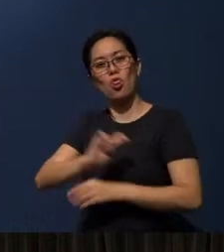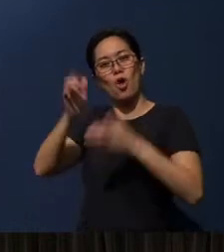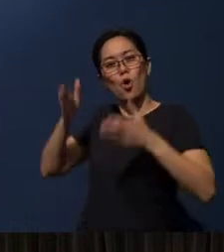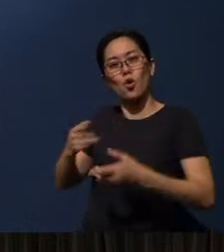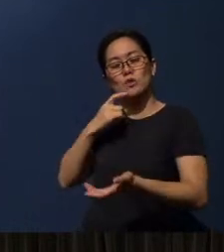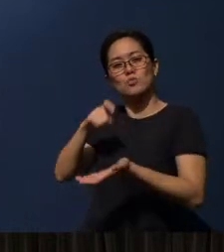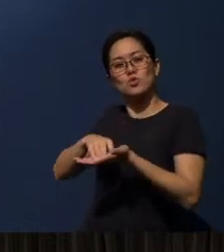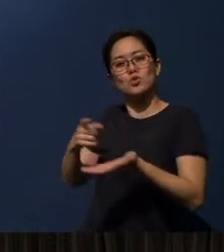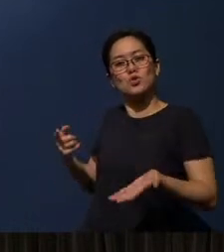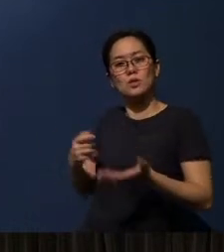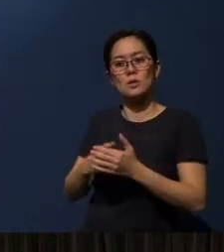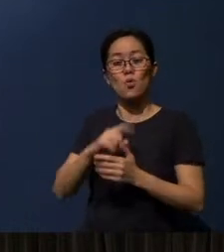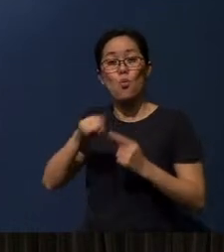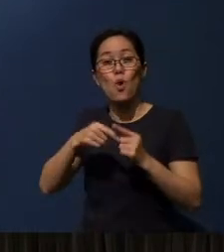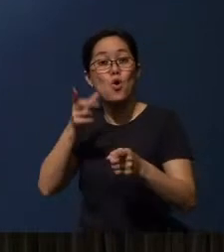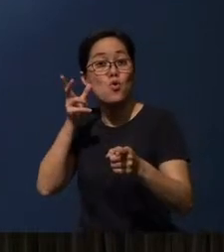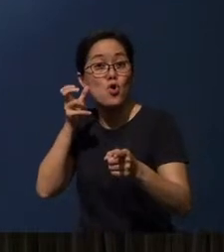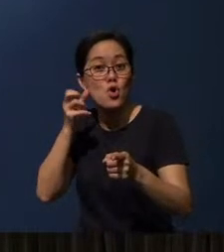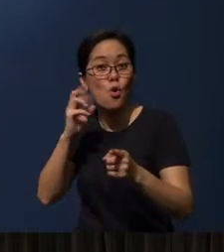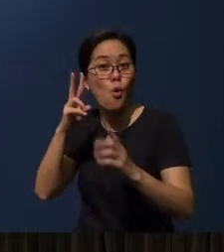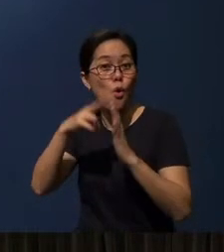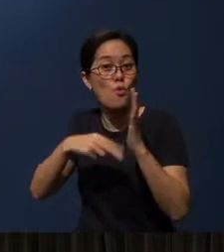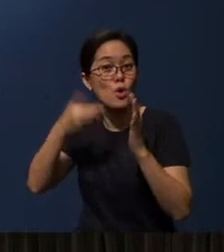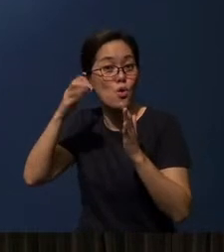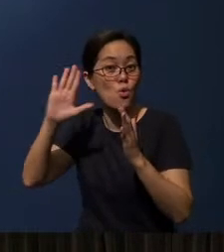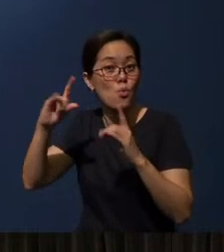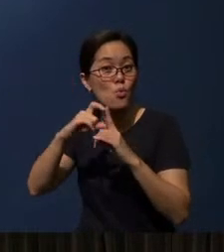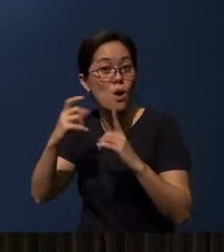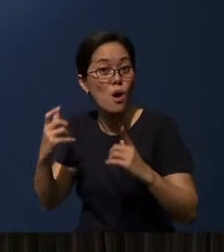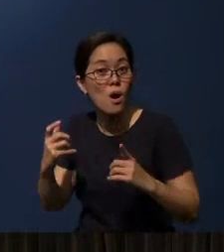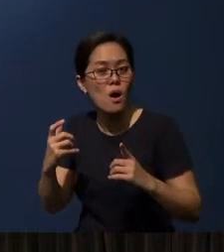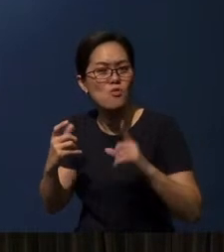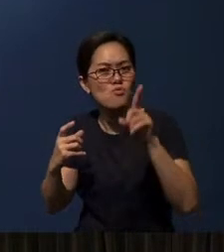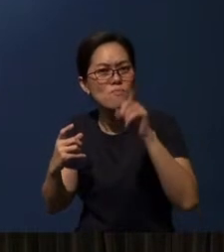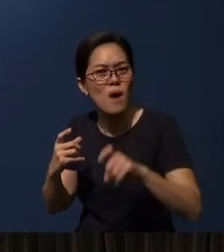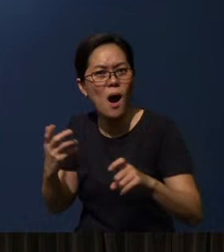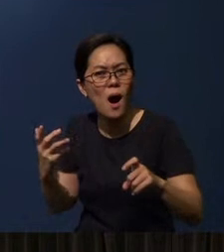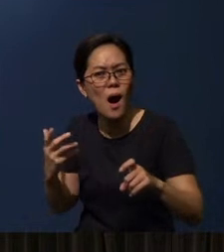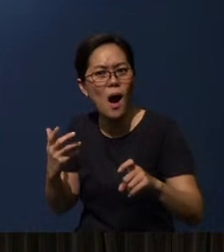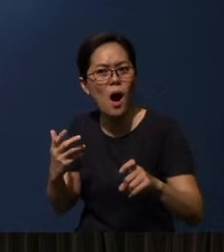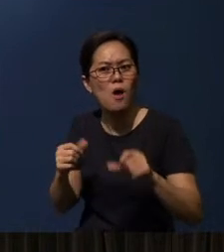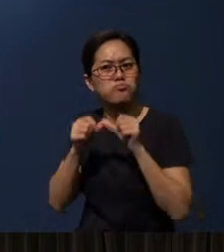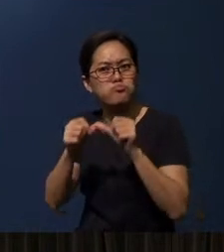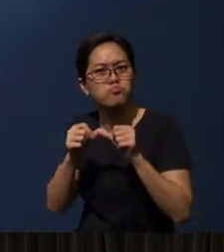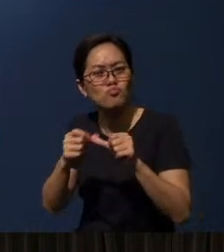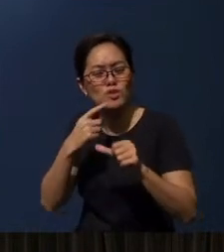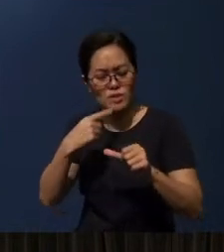He says, “When you hear or read God's Word, you must constantly be saying to yourself,